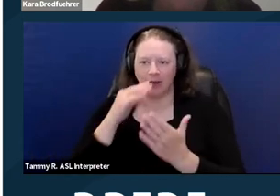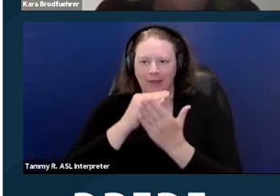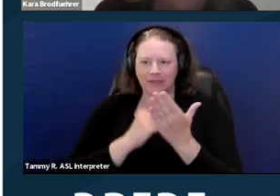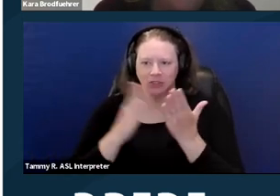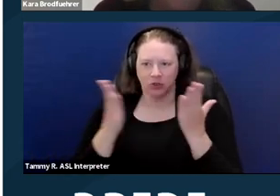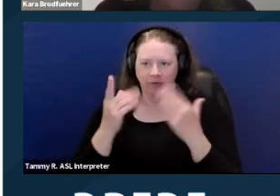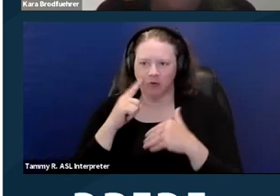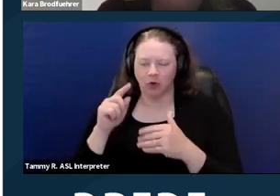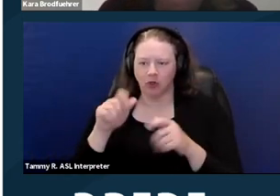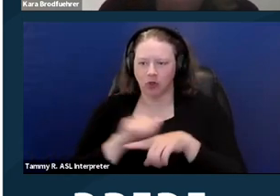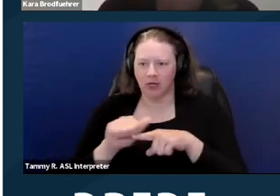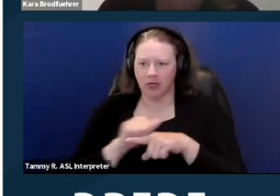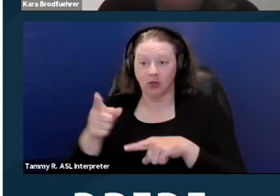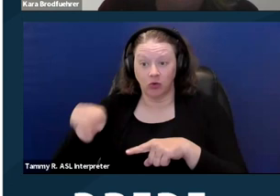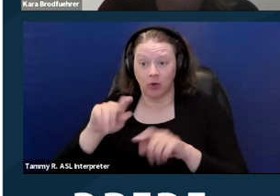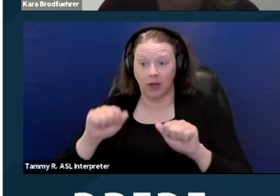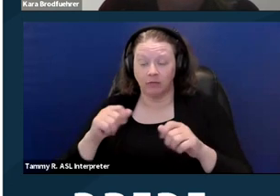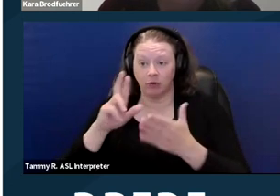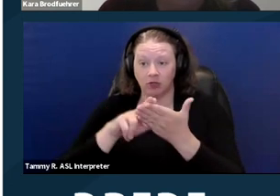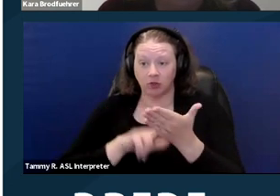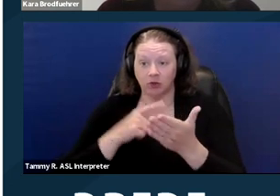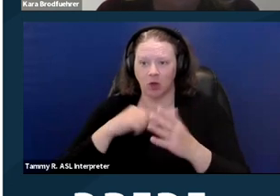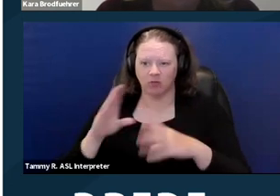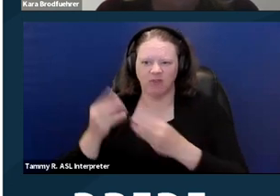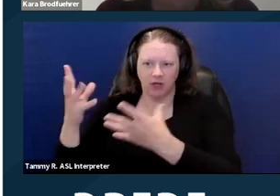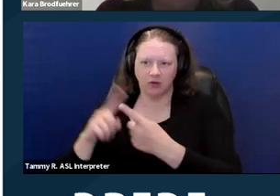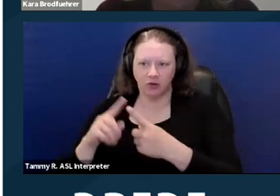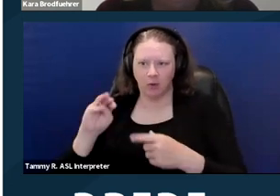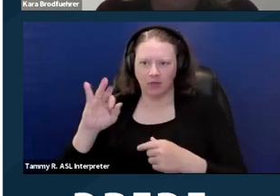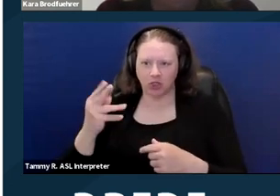you can register and I'll provide that to Michelle as well. So when she sends out the info,